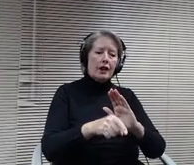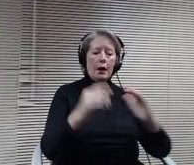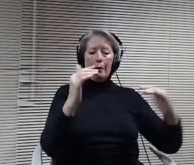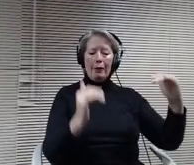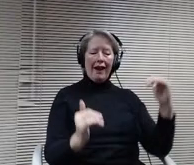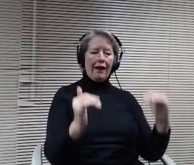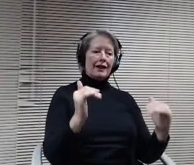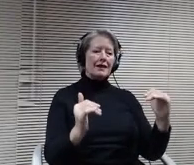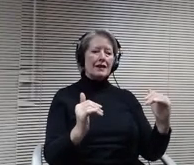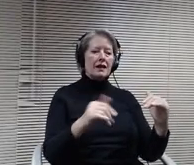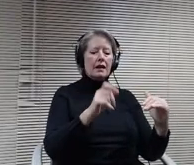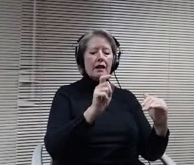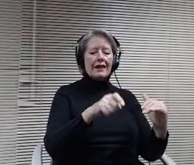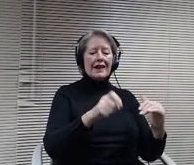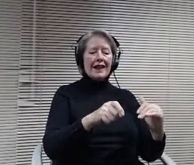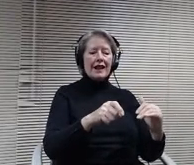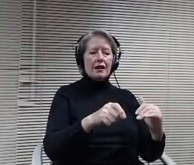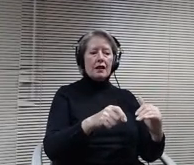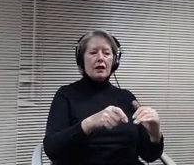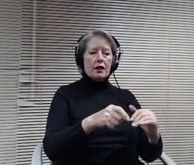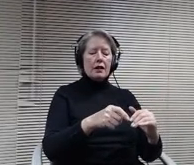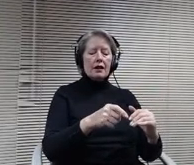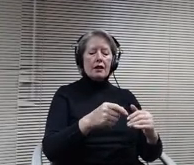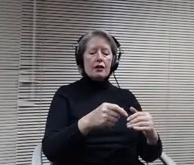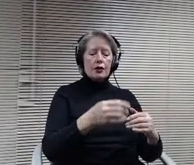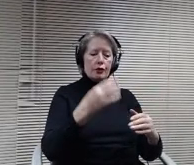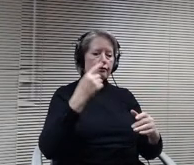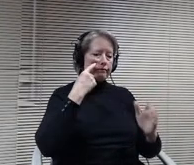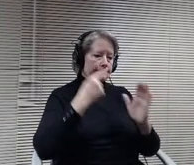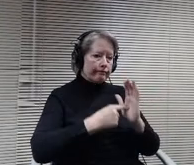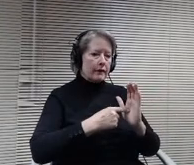bipac, neurodiverse and disabled people and people of all genders